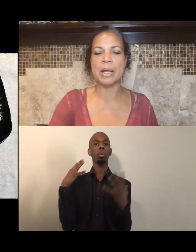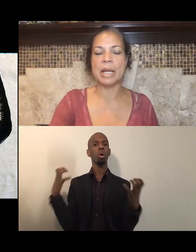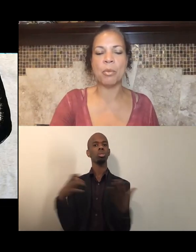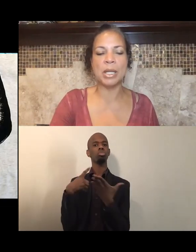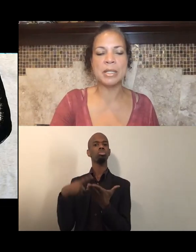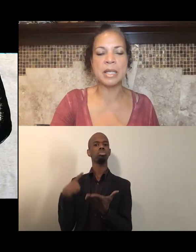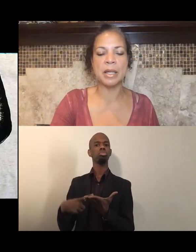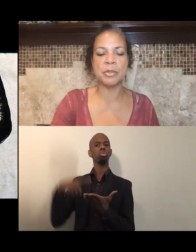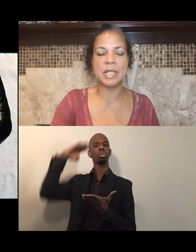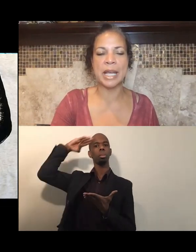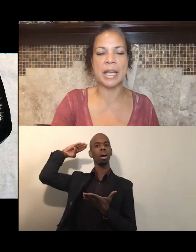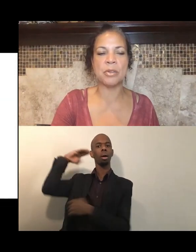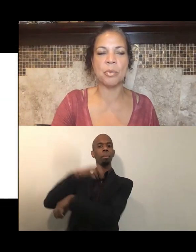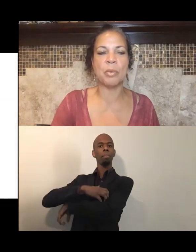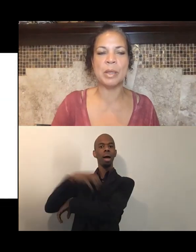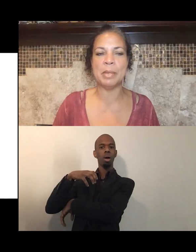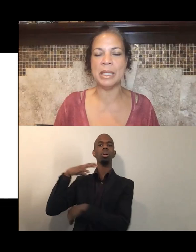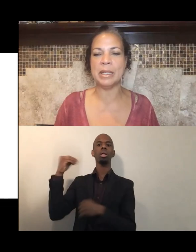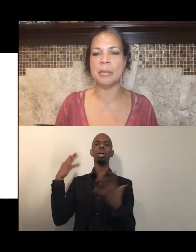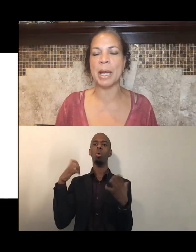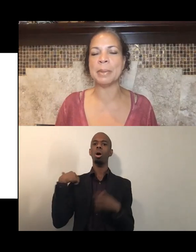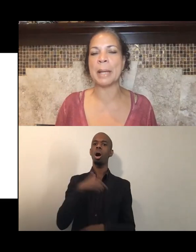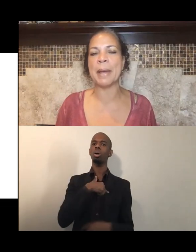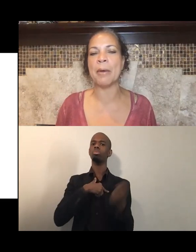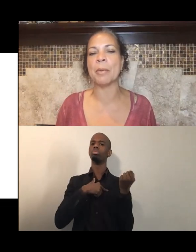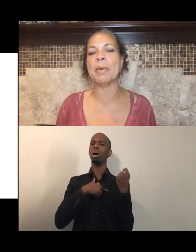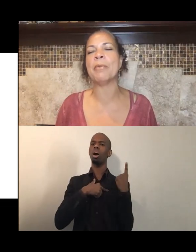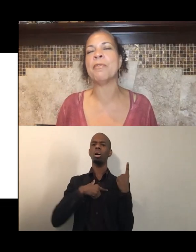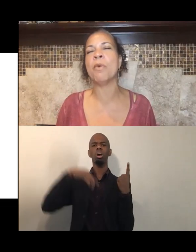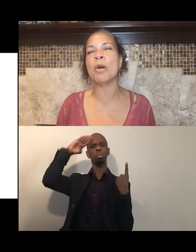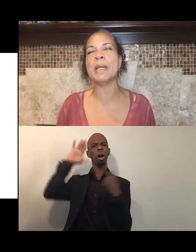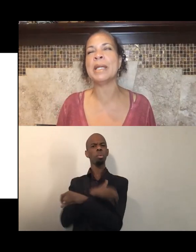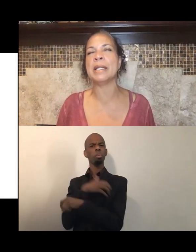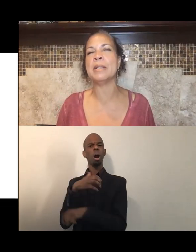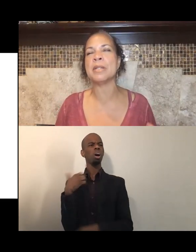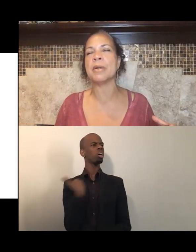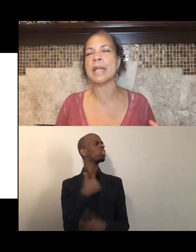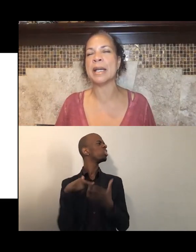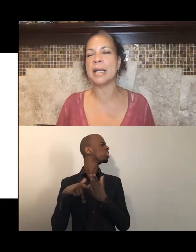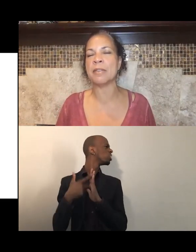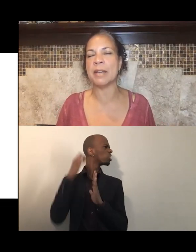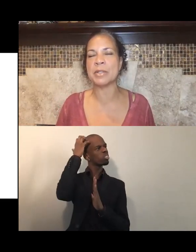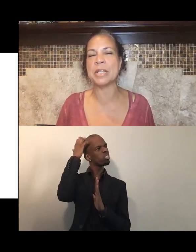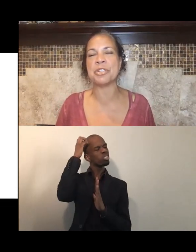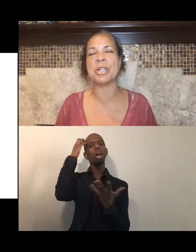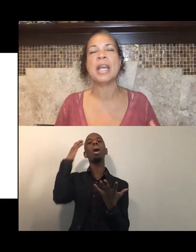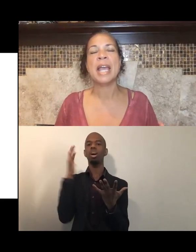and I want us to understand what we mean by Black Power. But before we get into that kind of conversation,